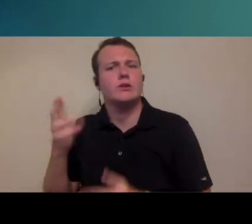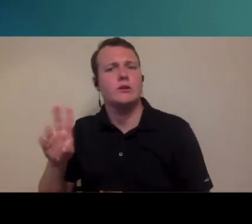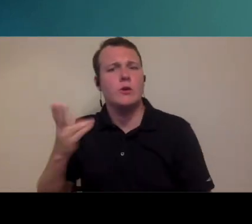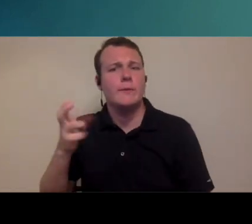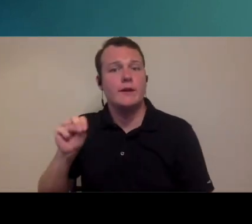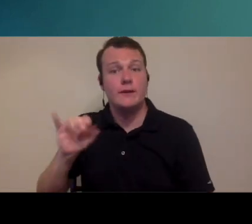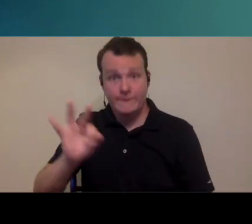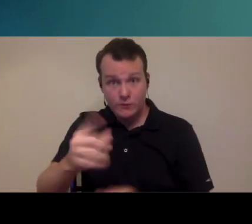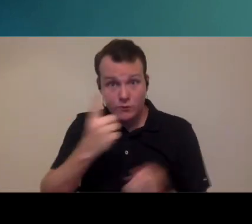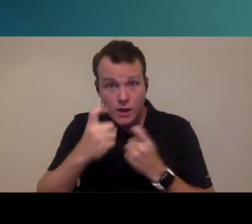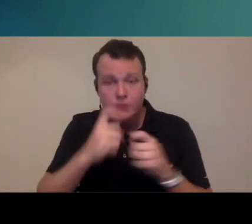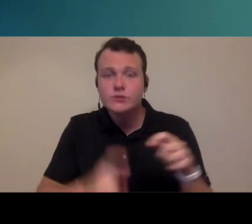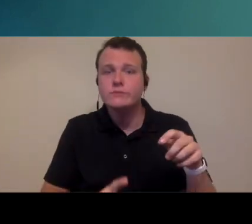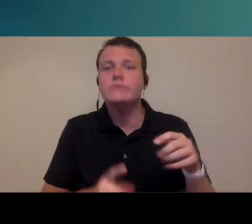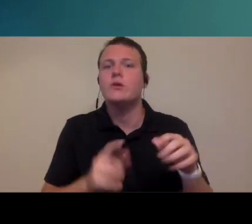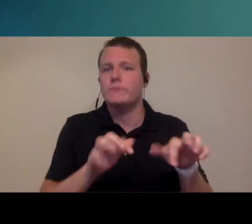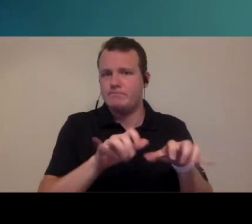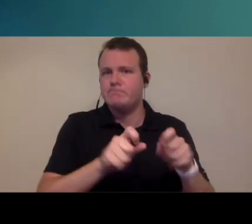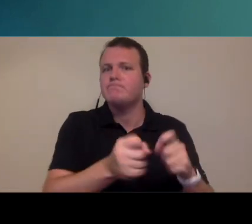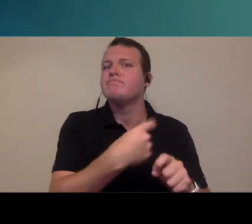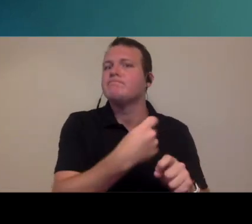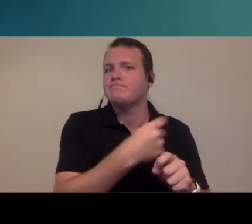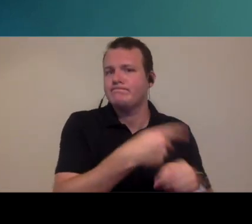you guys have questions just type them in the box and then as soon as dr. urban